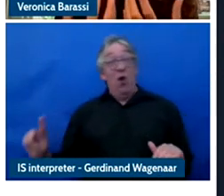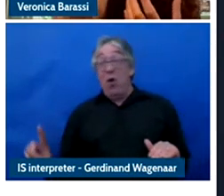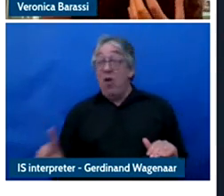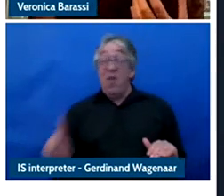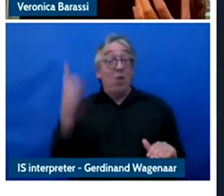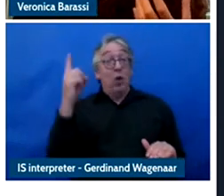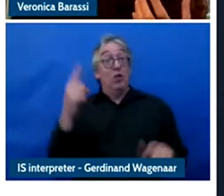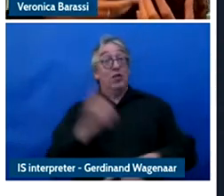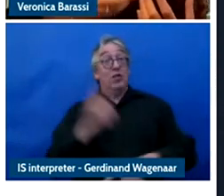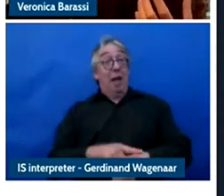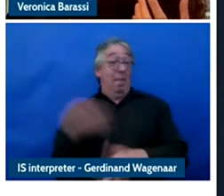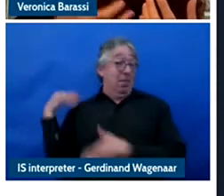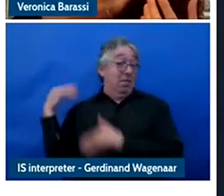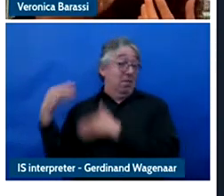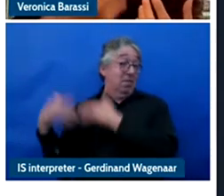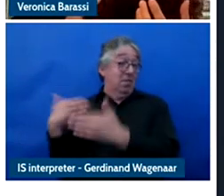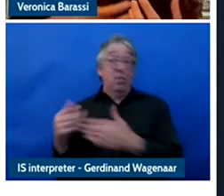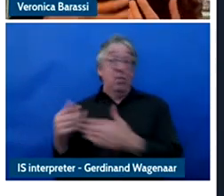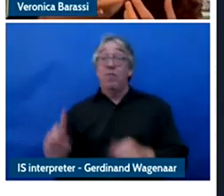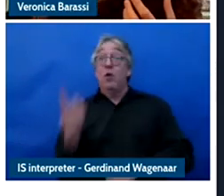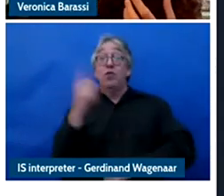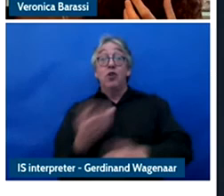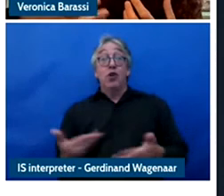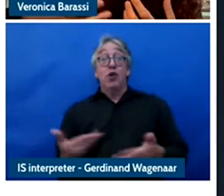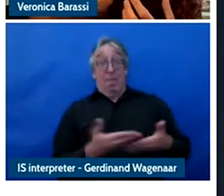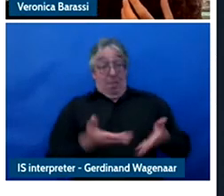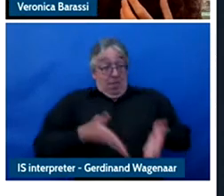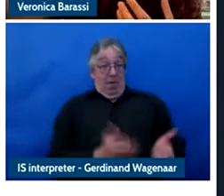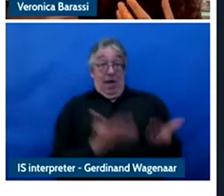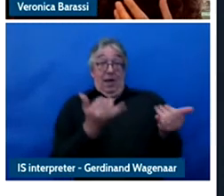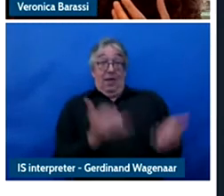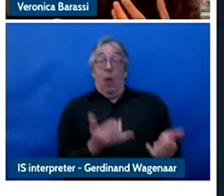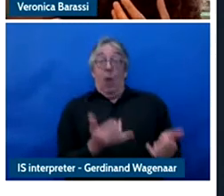idea is because what is happening with these technologies is that